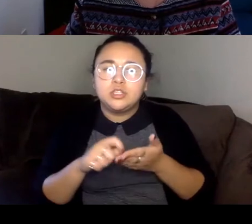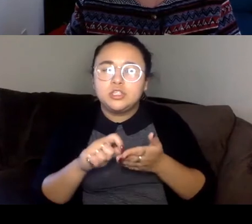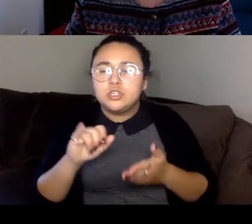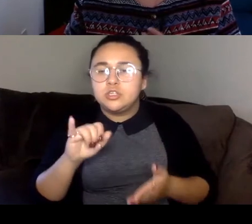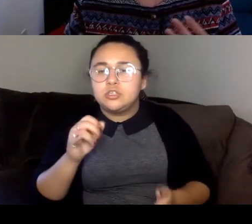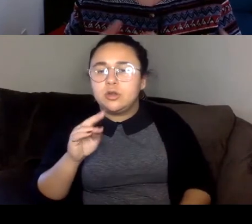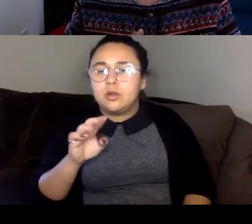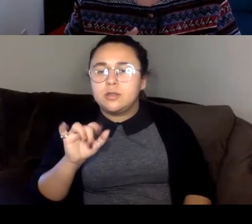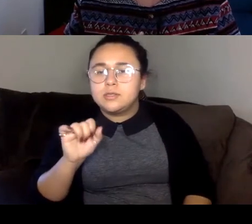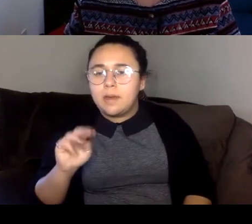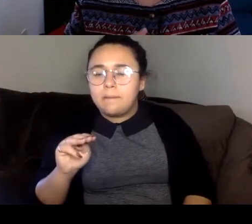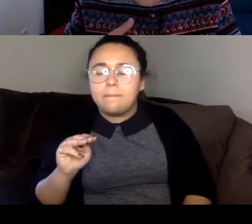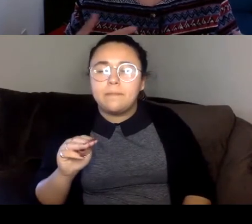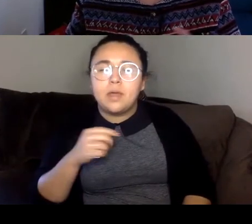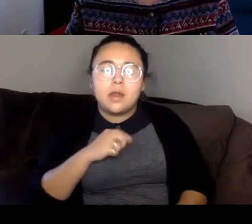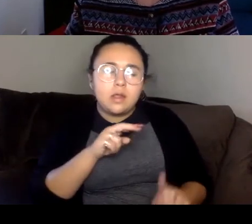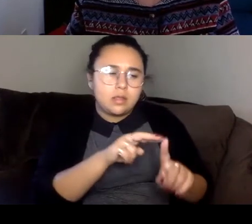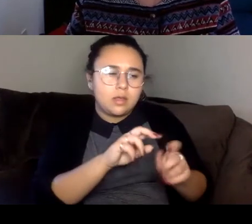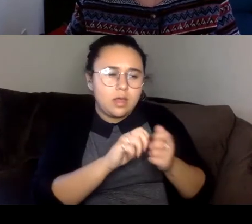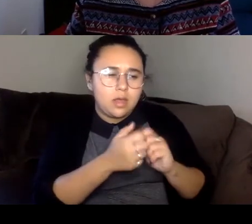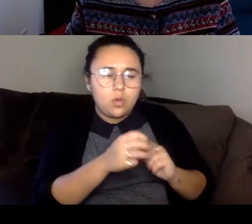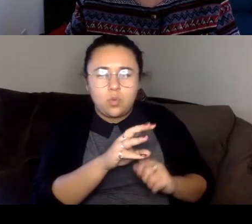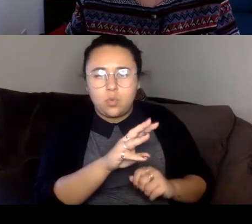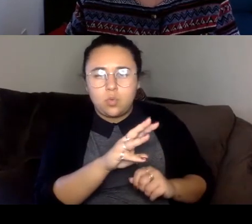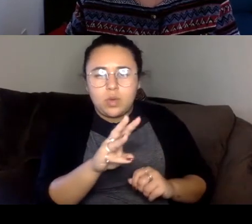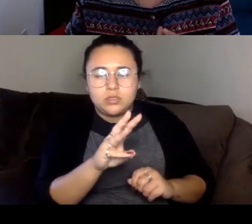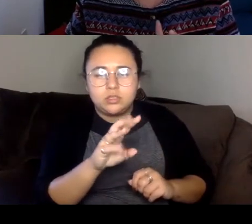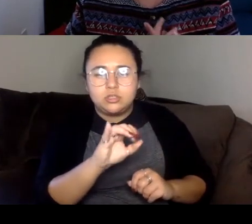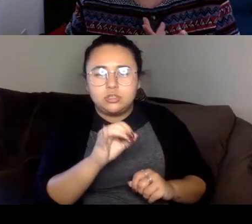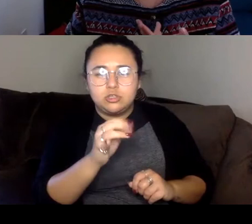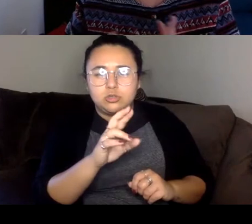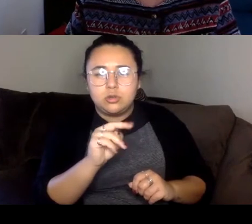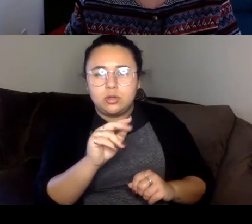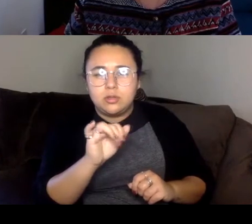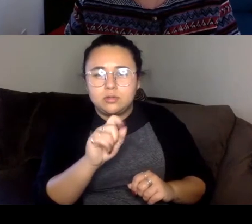way that Western journalists would cover Thailand and I felt, honestly, that it was very dishonest